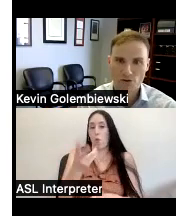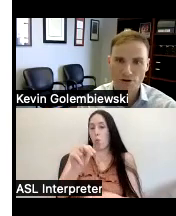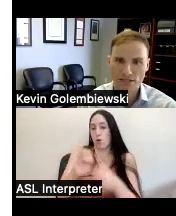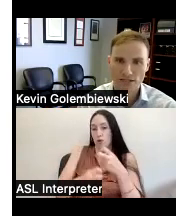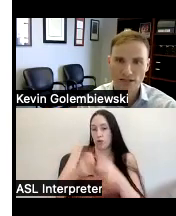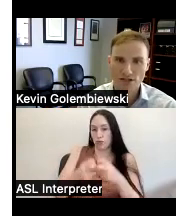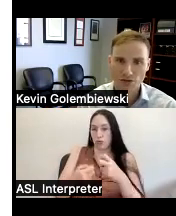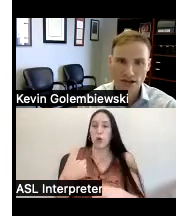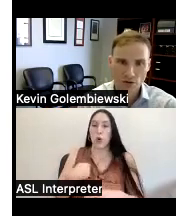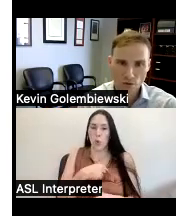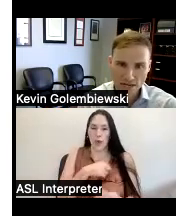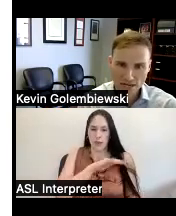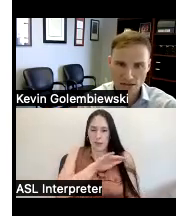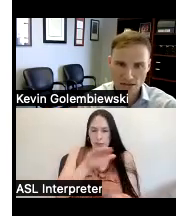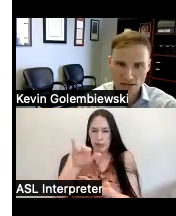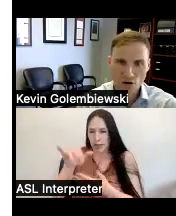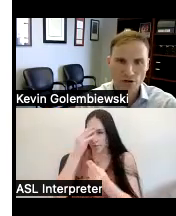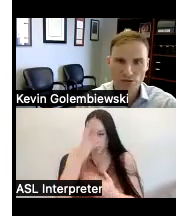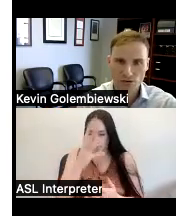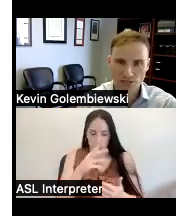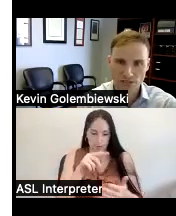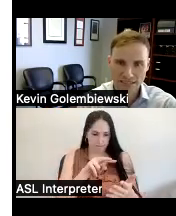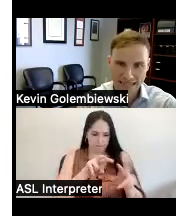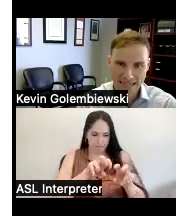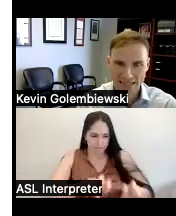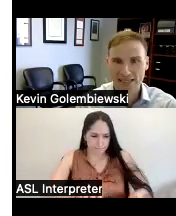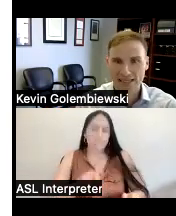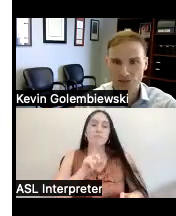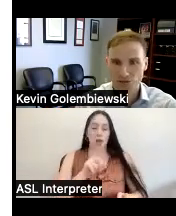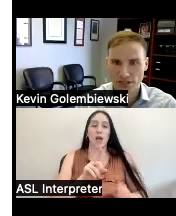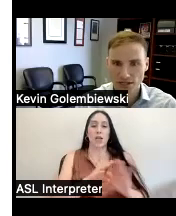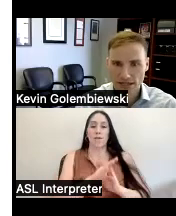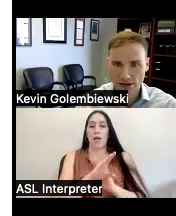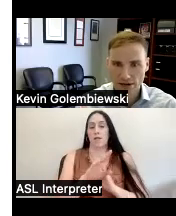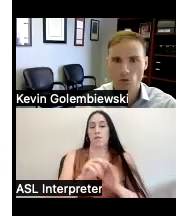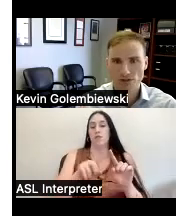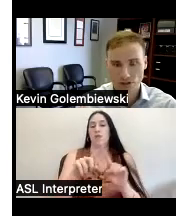priorities so that we can devote our resources to hitting the issues that are important to